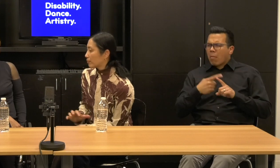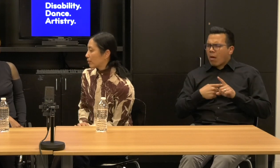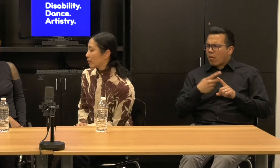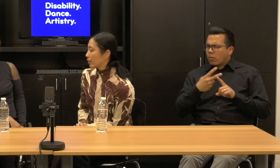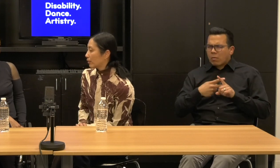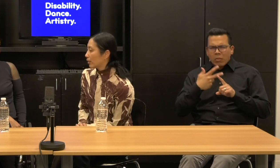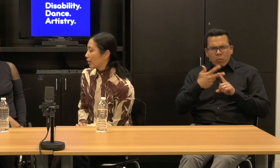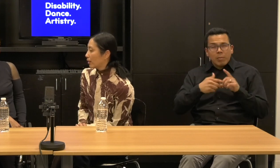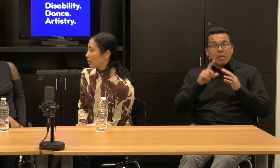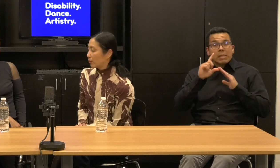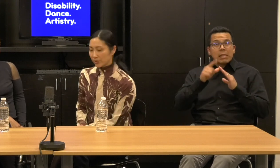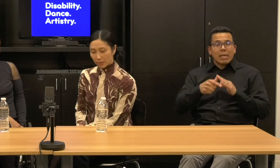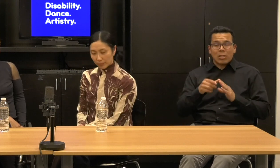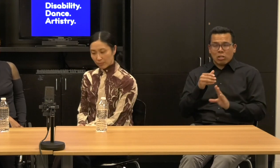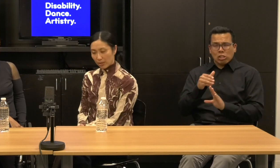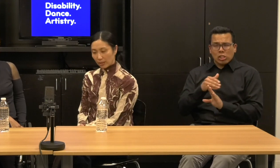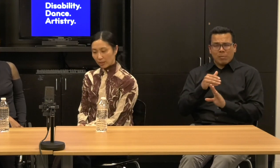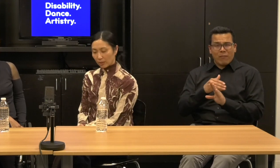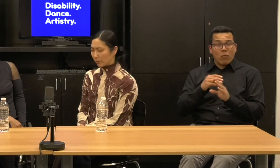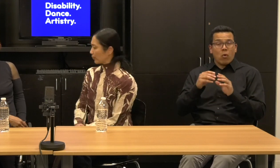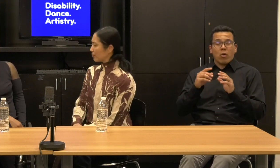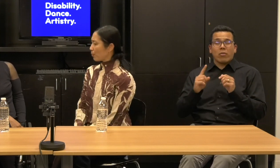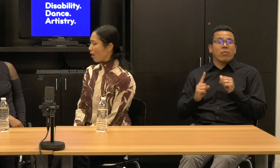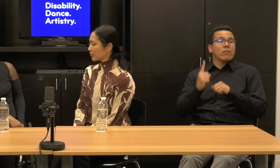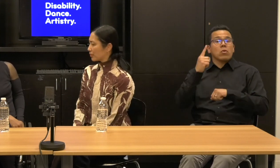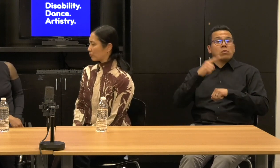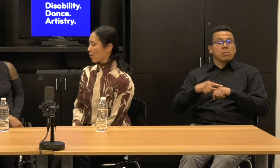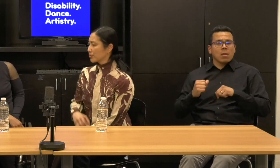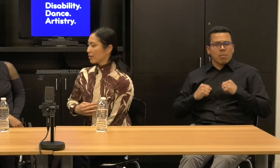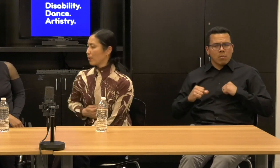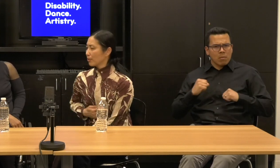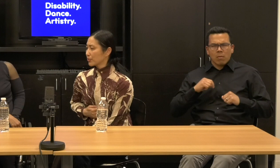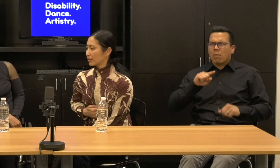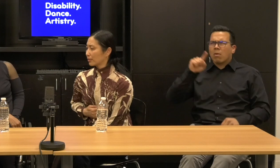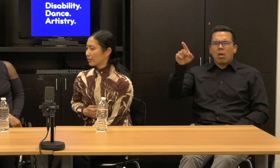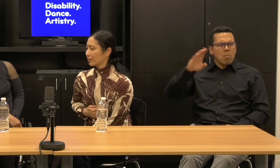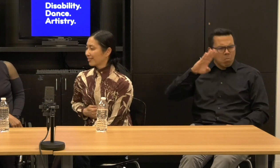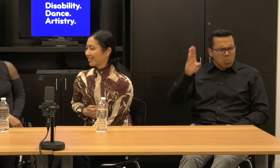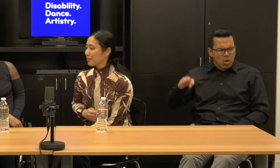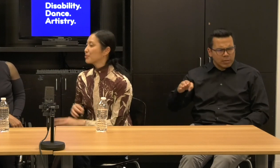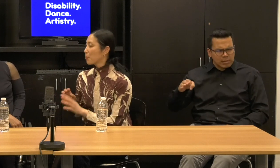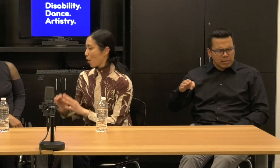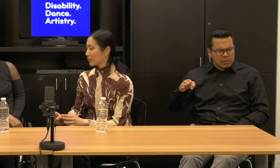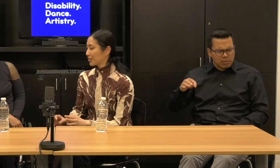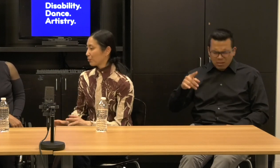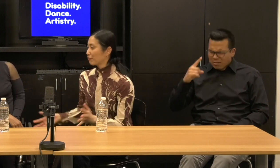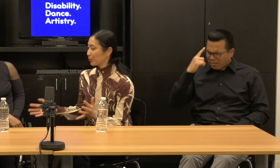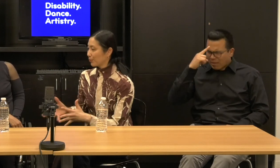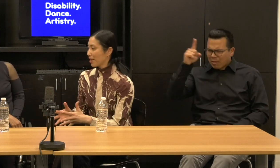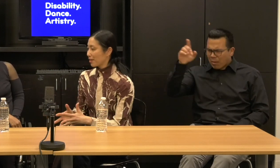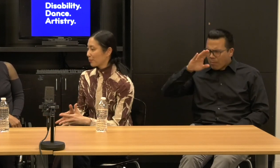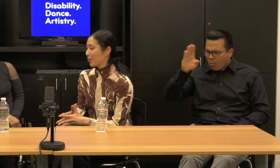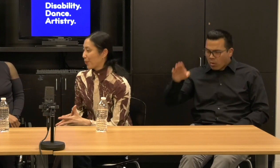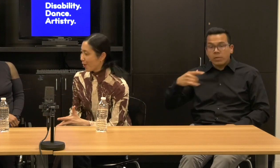the premiere, was it the premier was in Boston. Why was that in Boston? It was in Boston. We flew there.